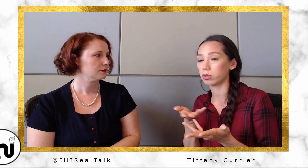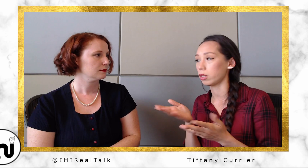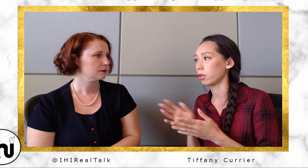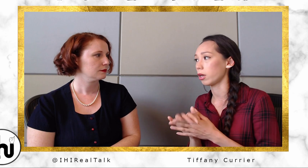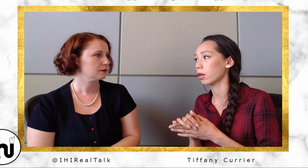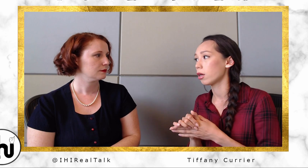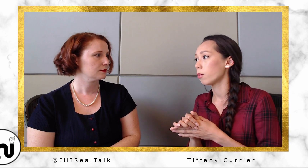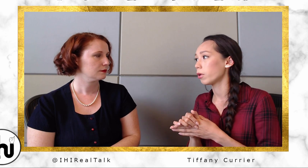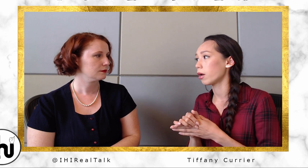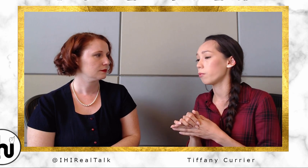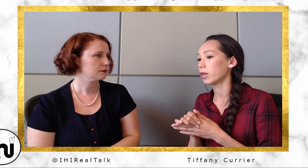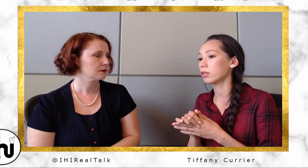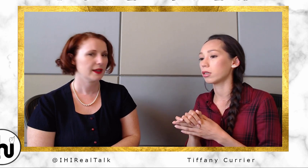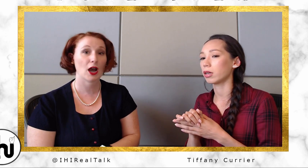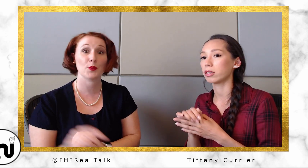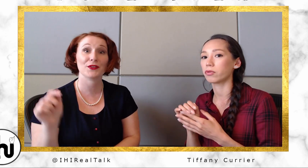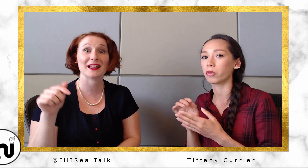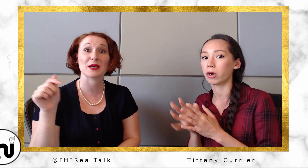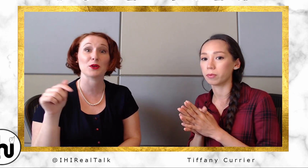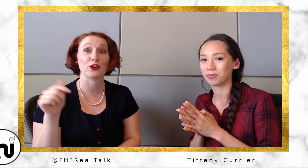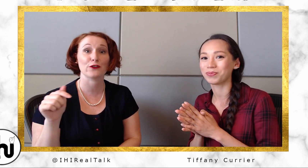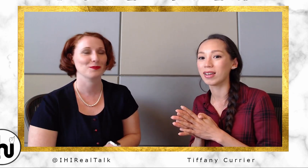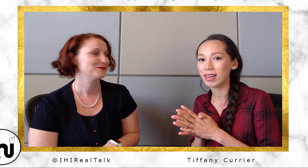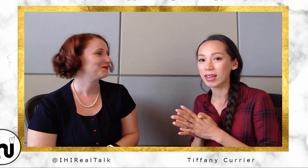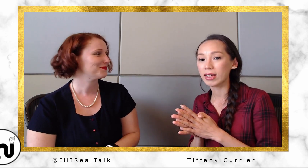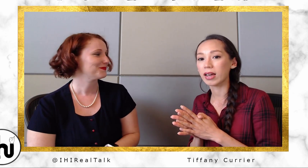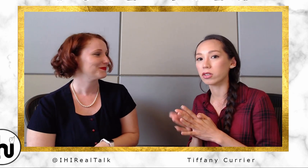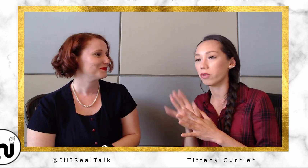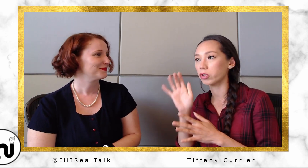the link. But, um, basically it's for... Desirée: I'll put that link below for you.